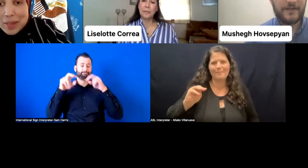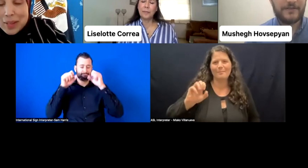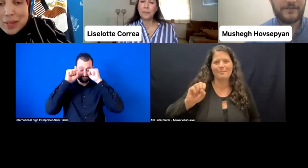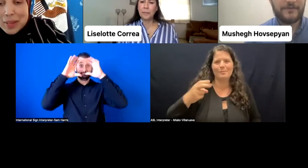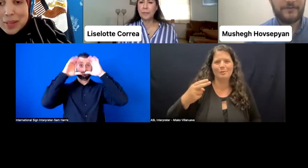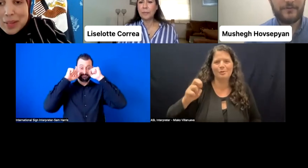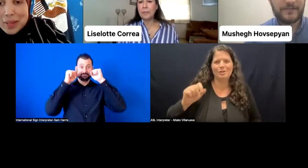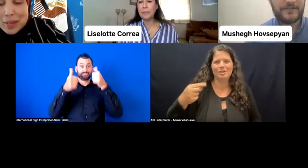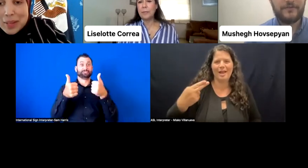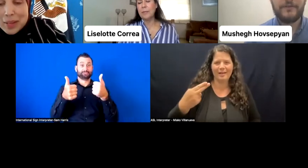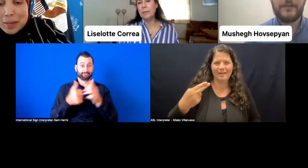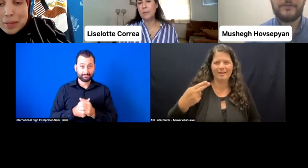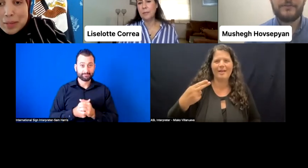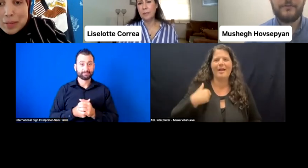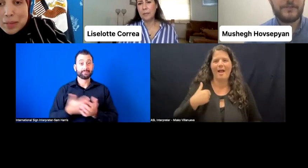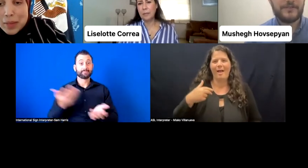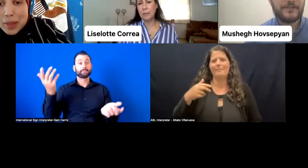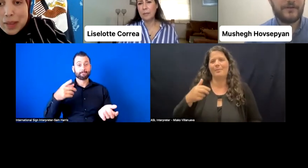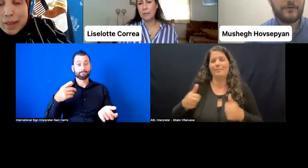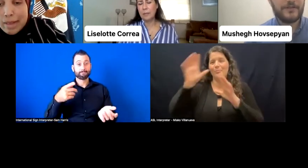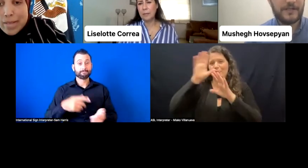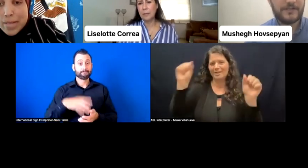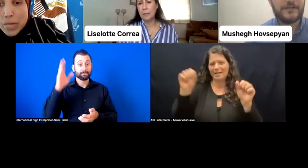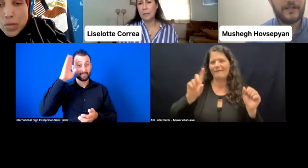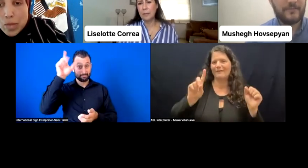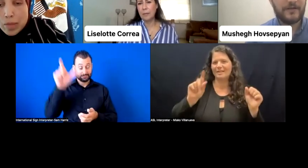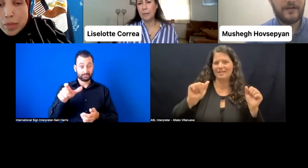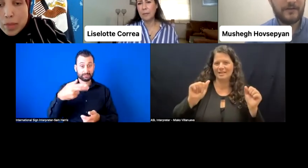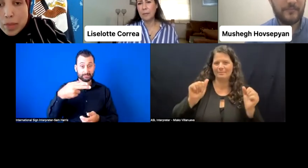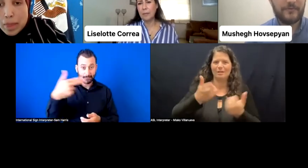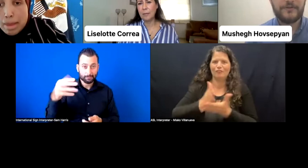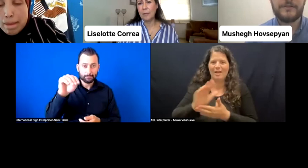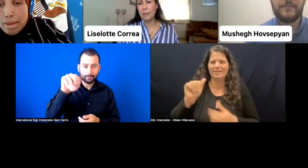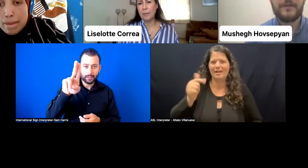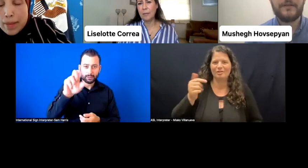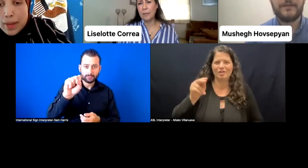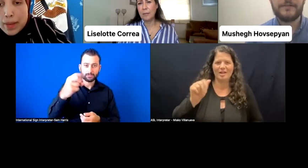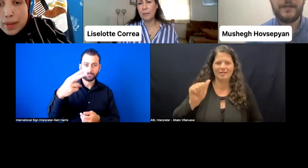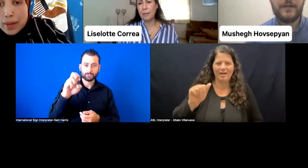NGO, the president of the NGO, which is an organization led by young people with disabilities.